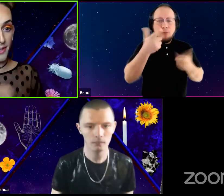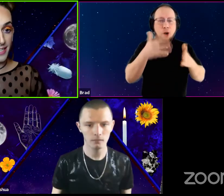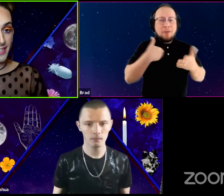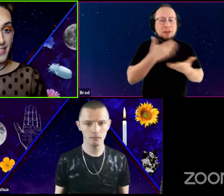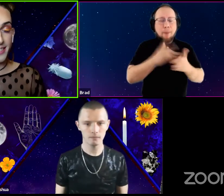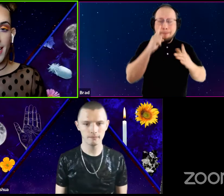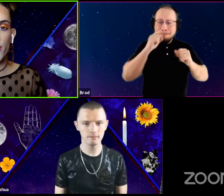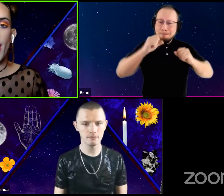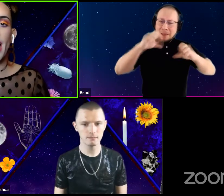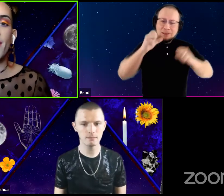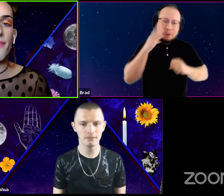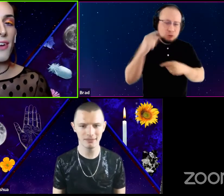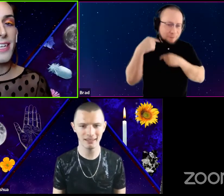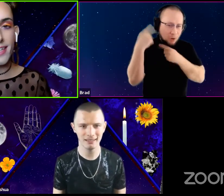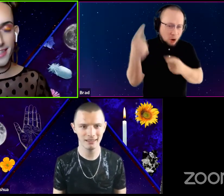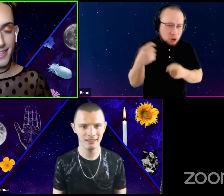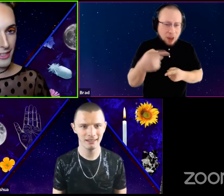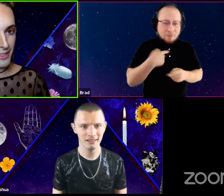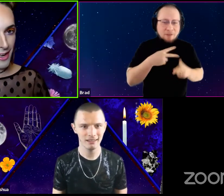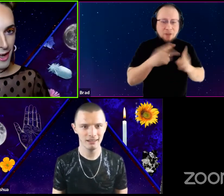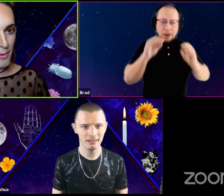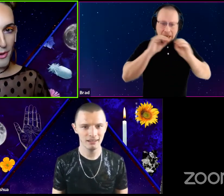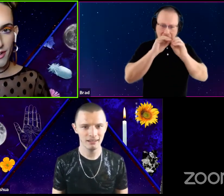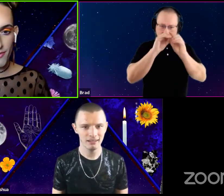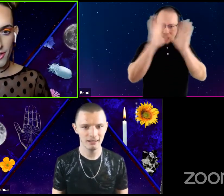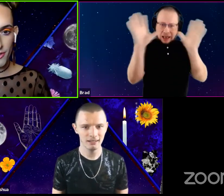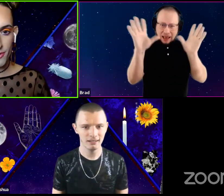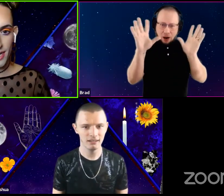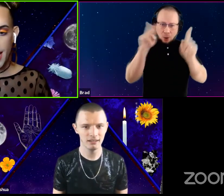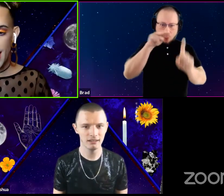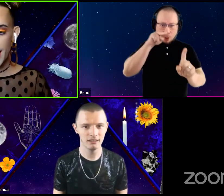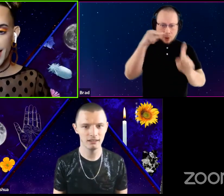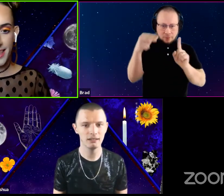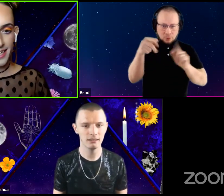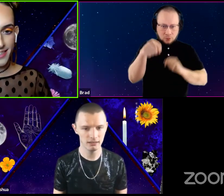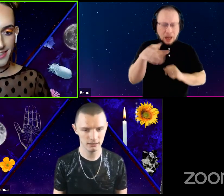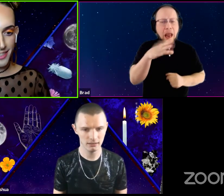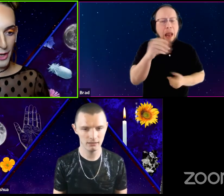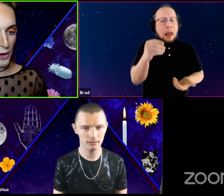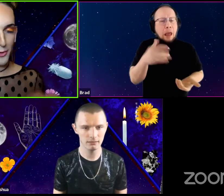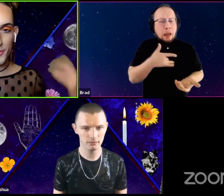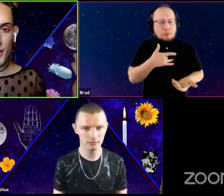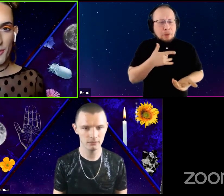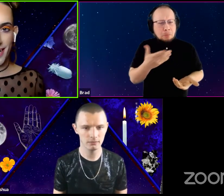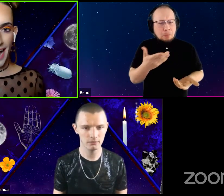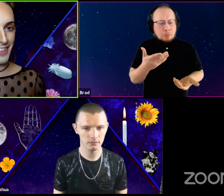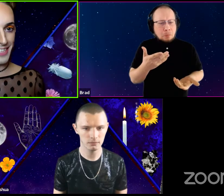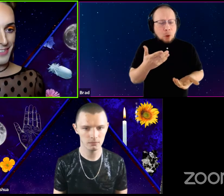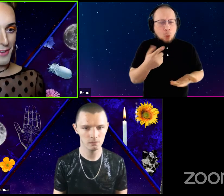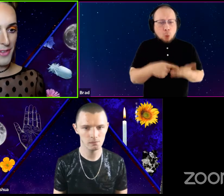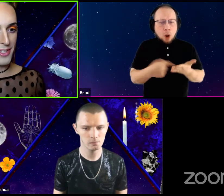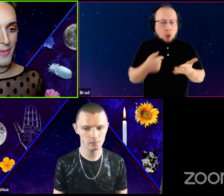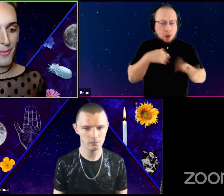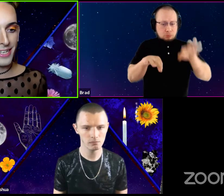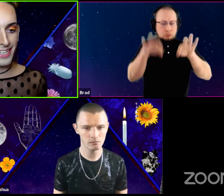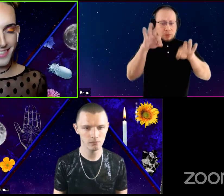and you have a very clear point of view. And I think, you know, what we're gathering from this moment is